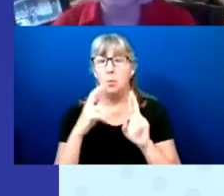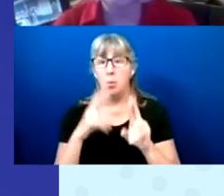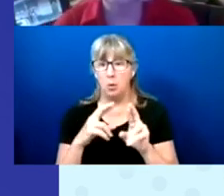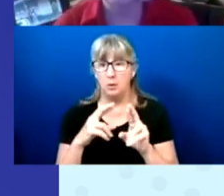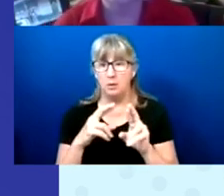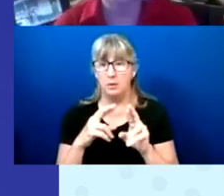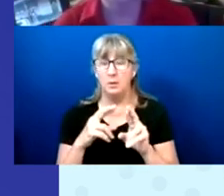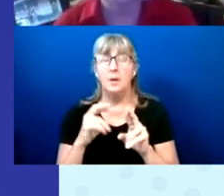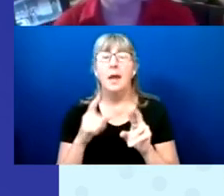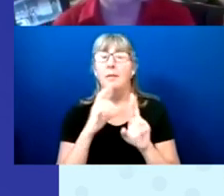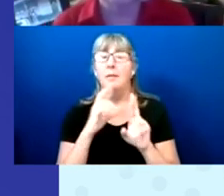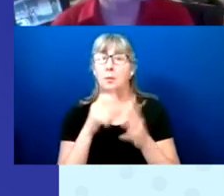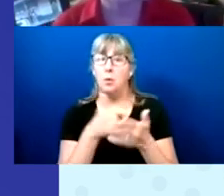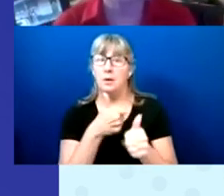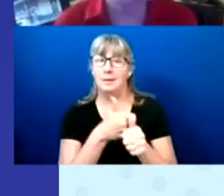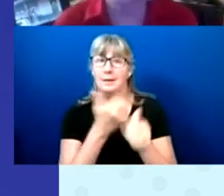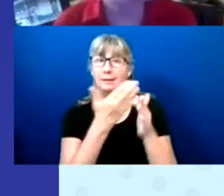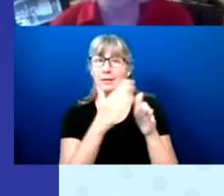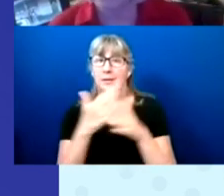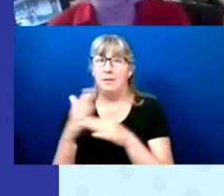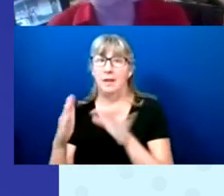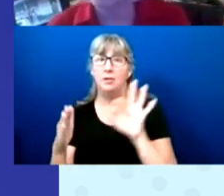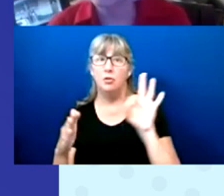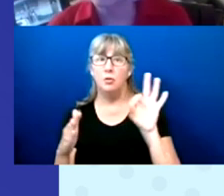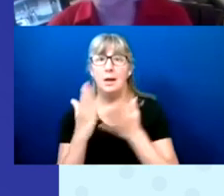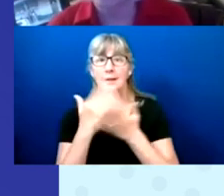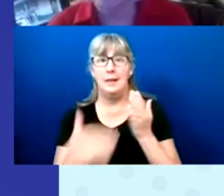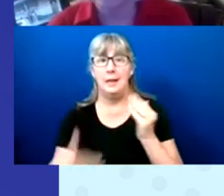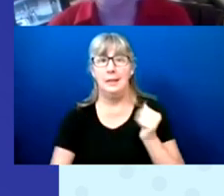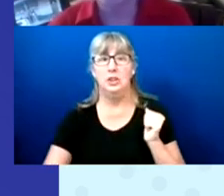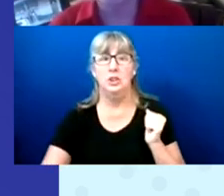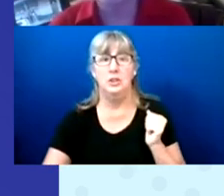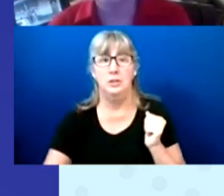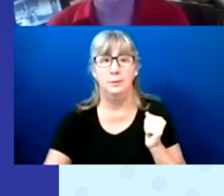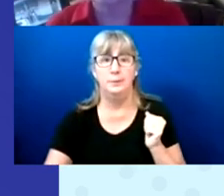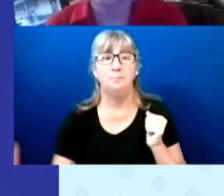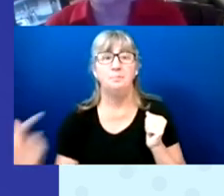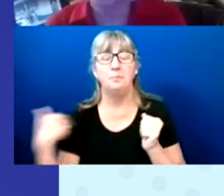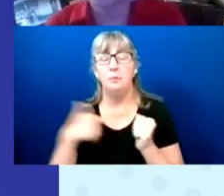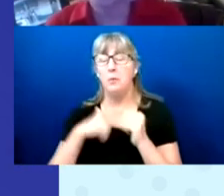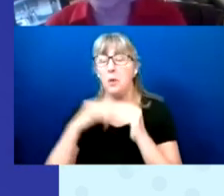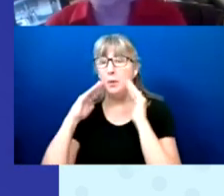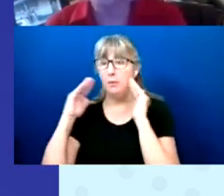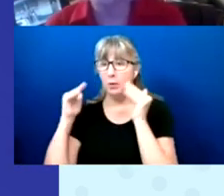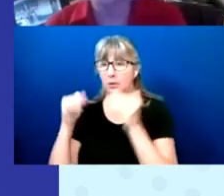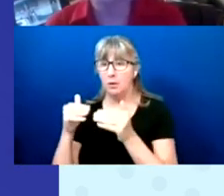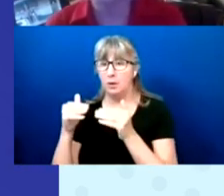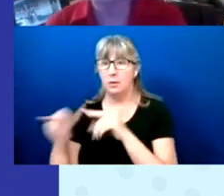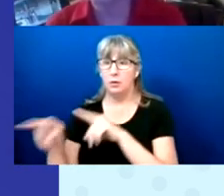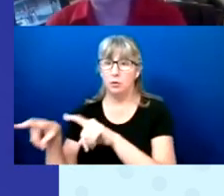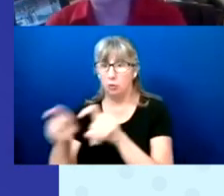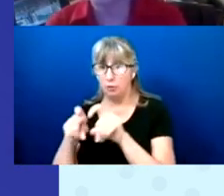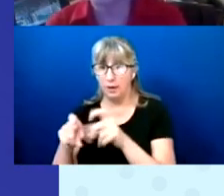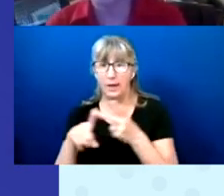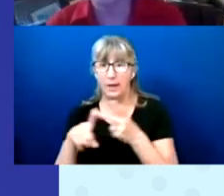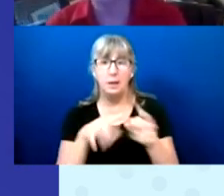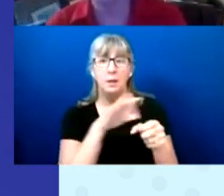itself is divided into 9 sections. We focus on the survey, the voter experience survey.